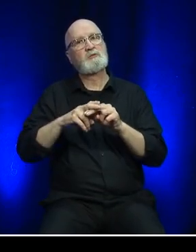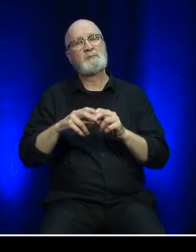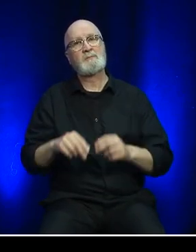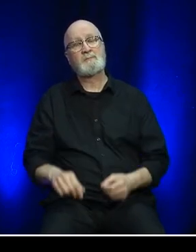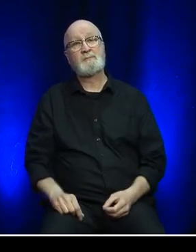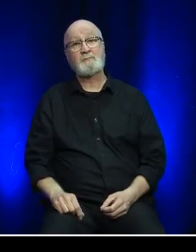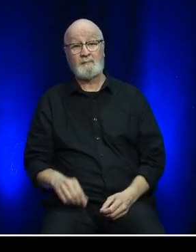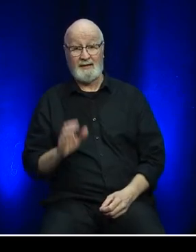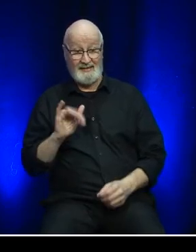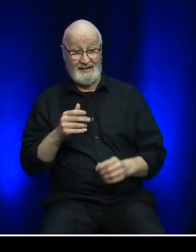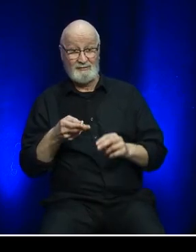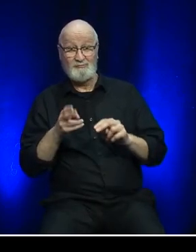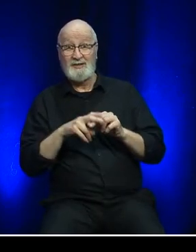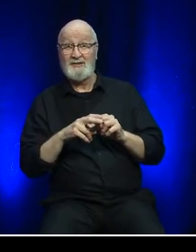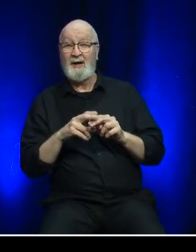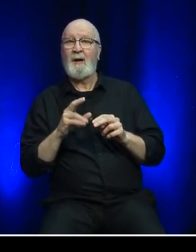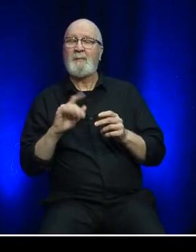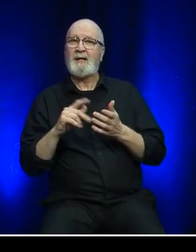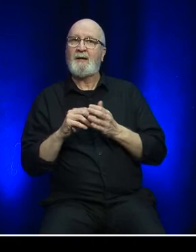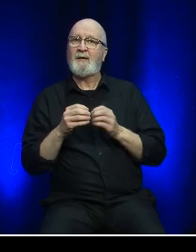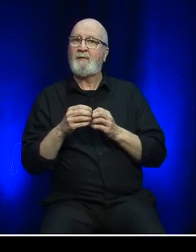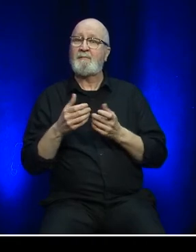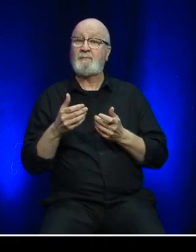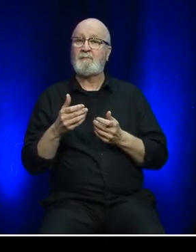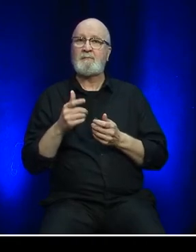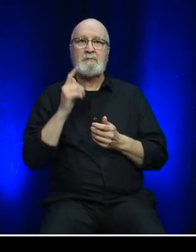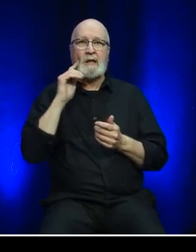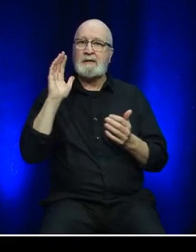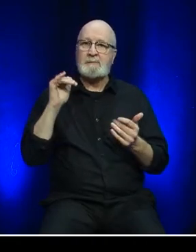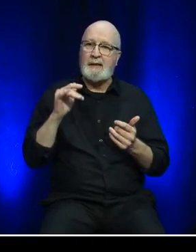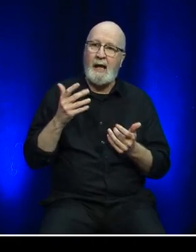These increases resulted in higher than anticipated passenger numbers